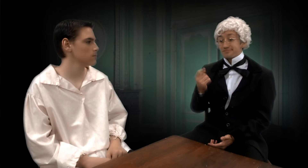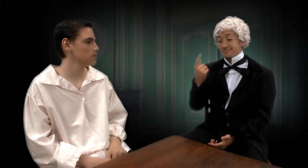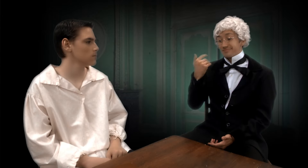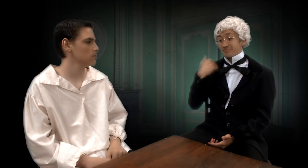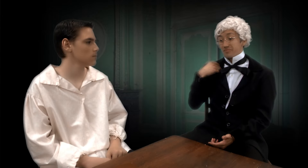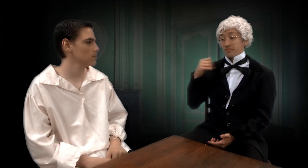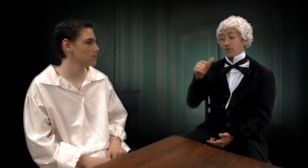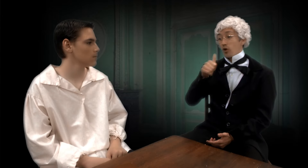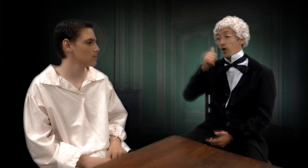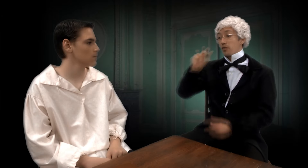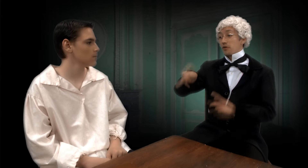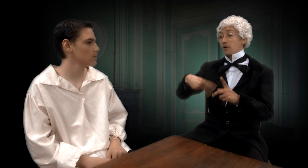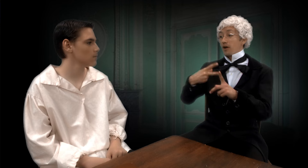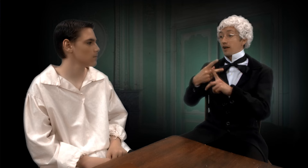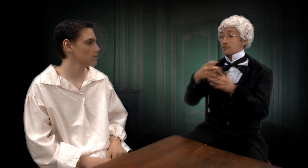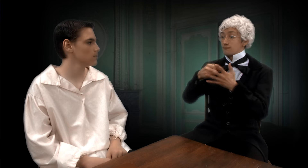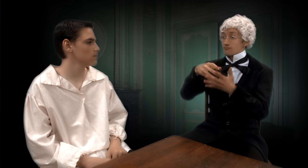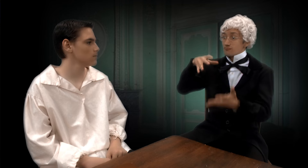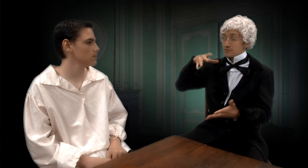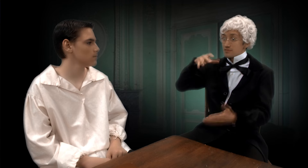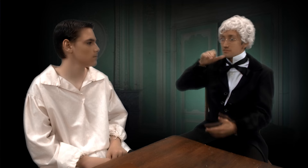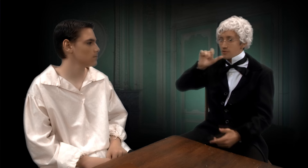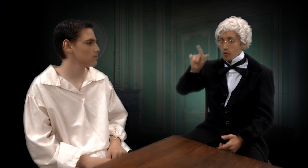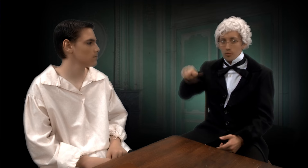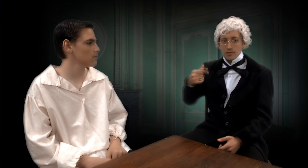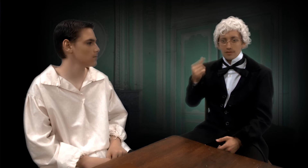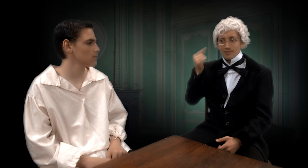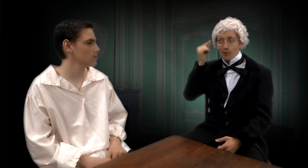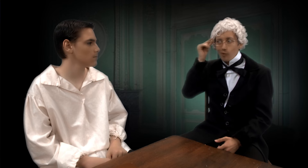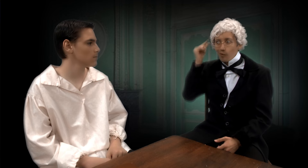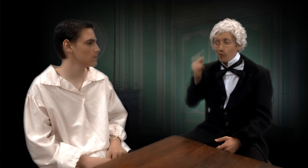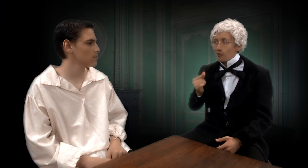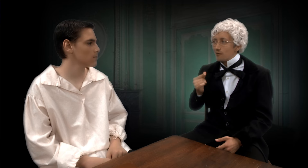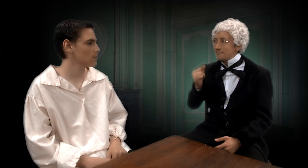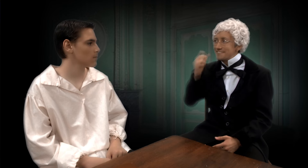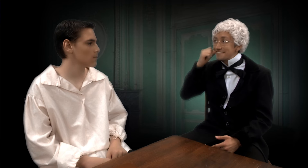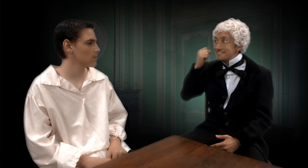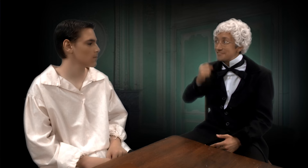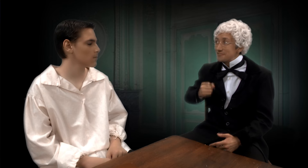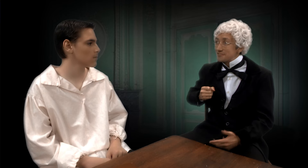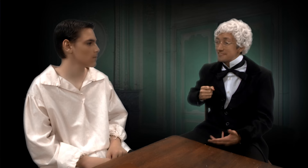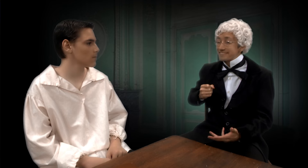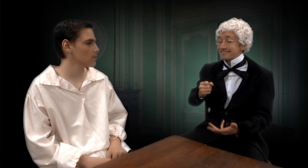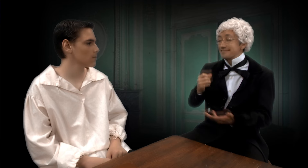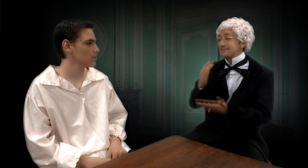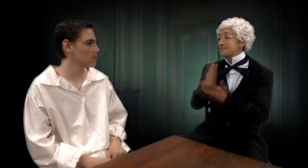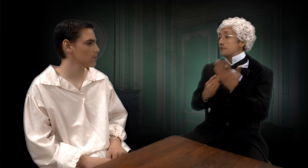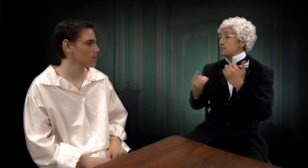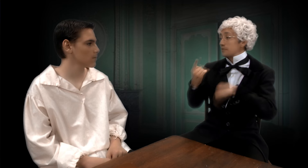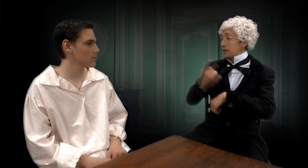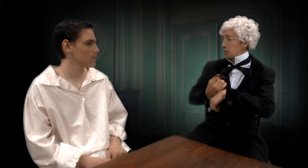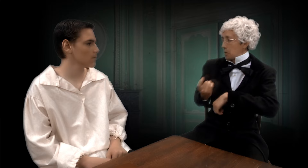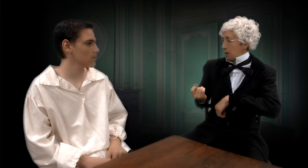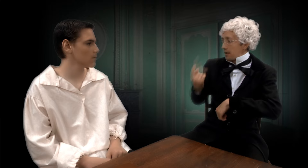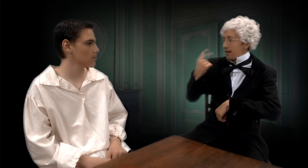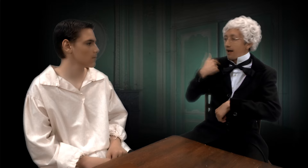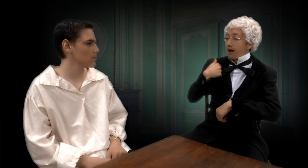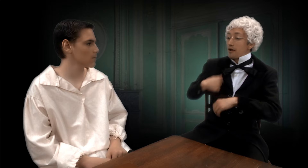There are other kinds of riches in this world besides gold and silver. Perhaps some day you'll realize